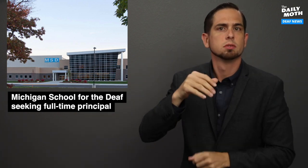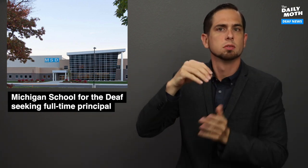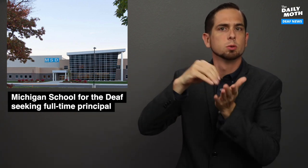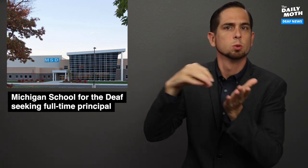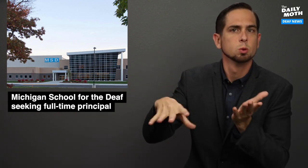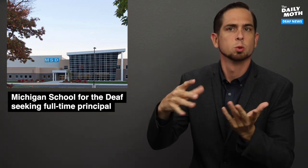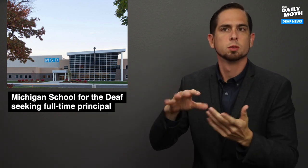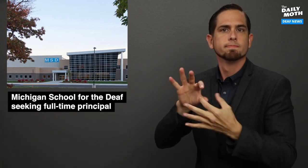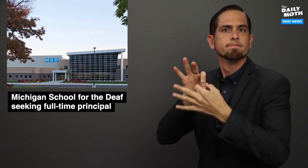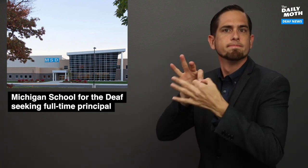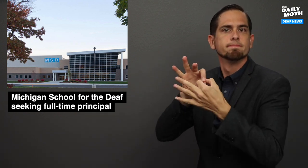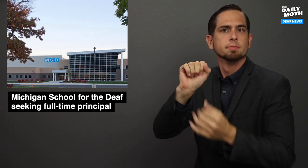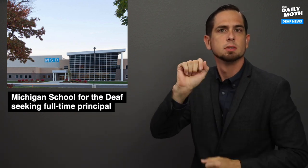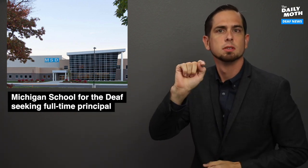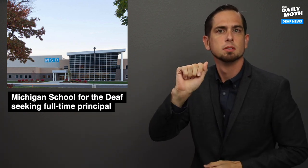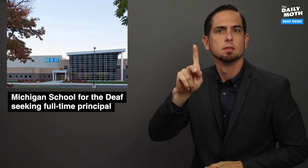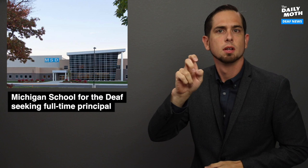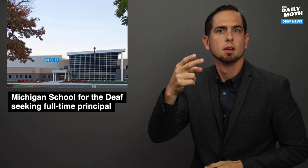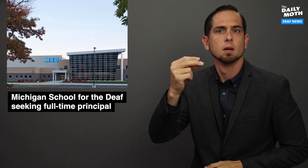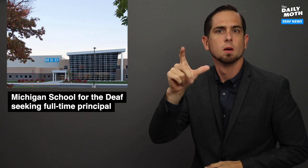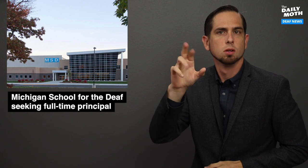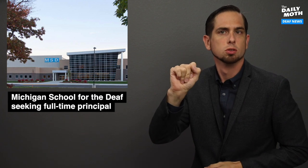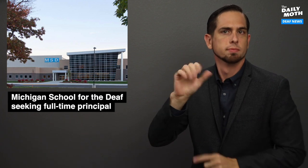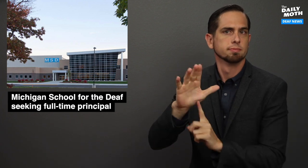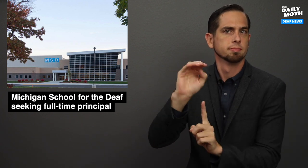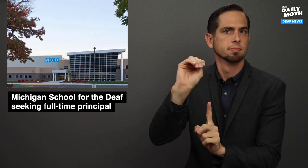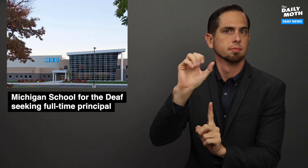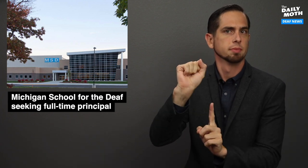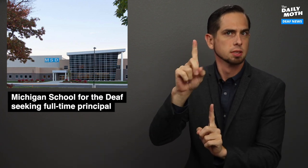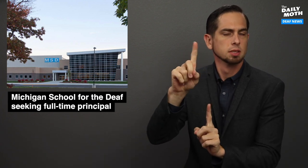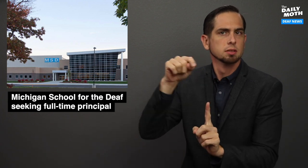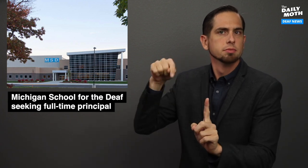students, and stakeholders of MSD,